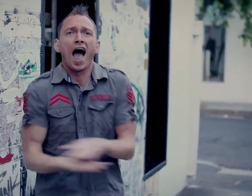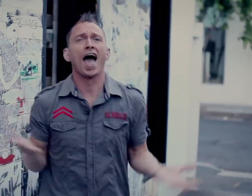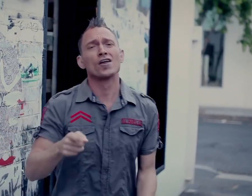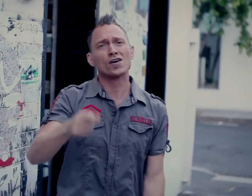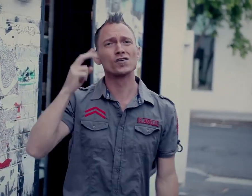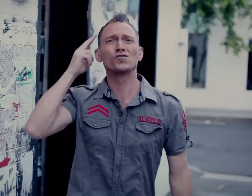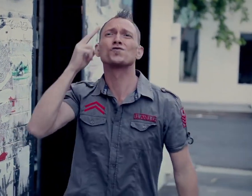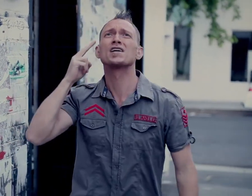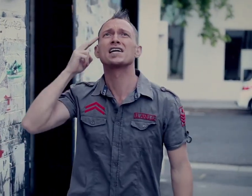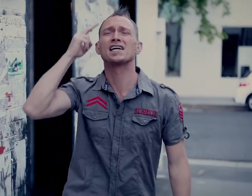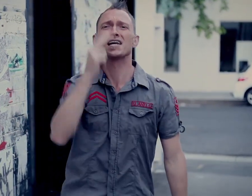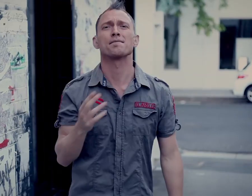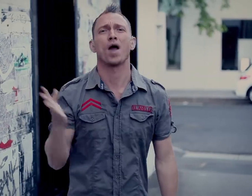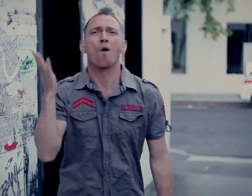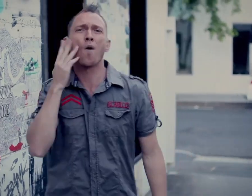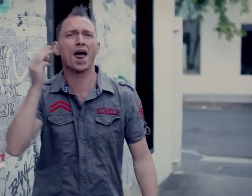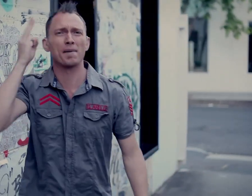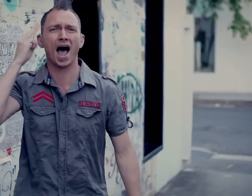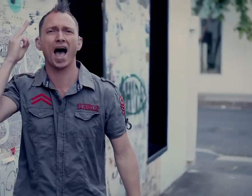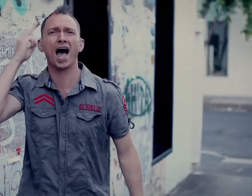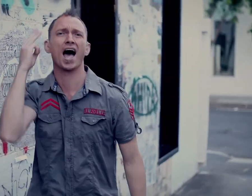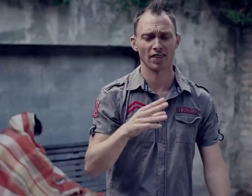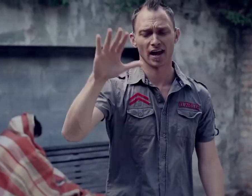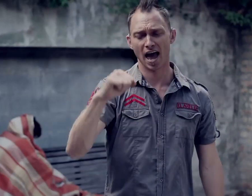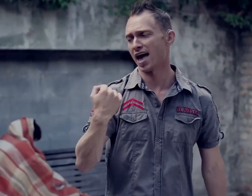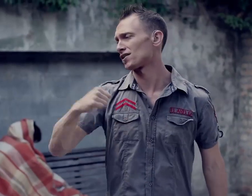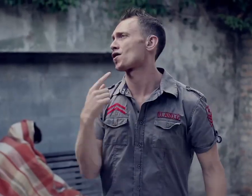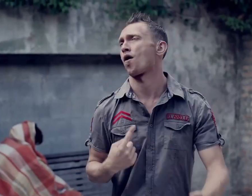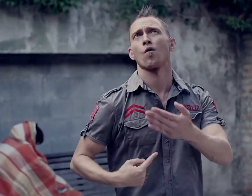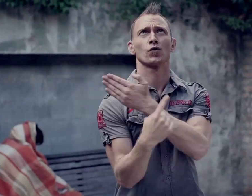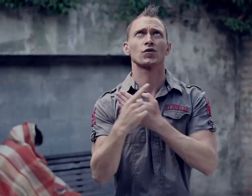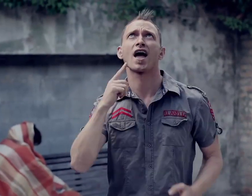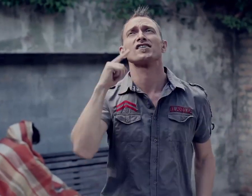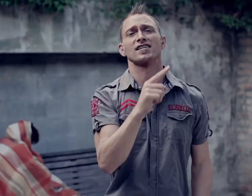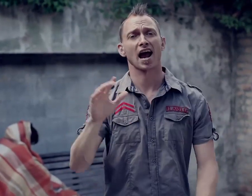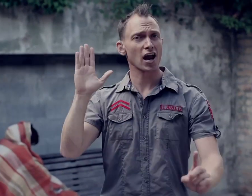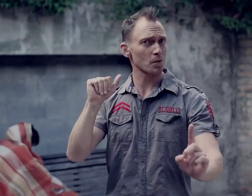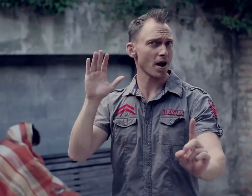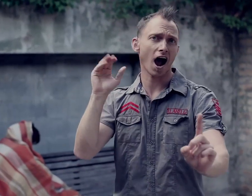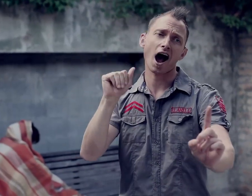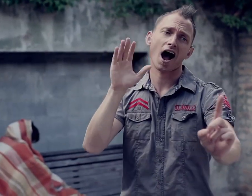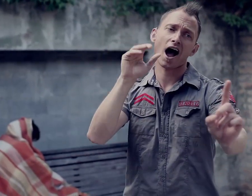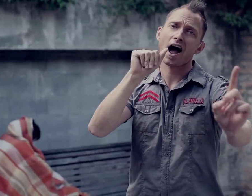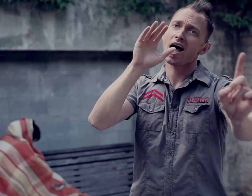How do you dream when a mother has no chance to say goodbye?